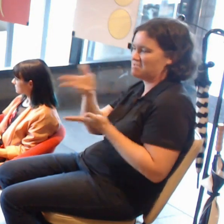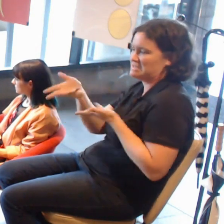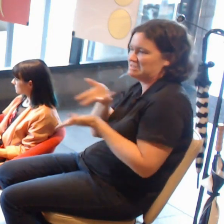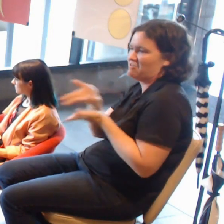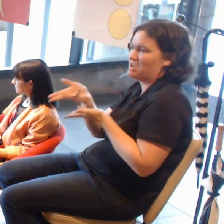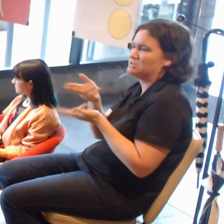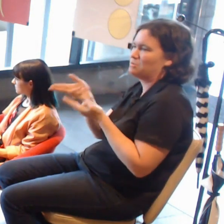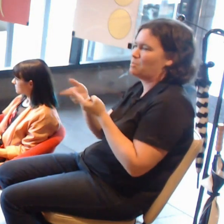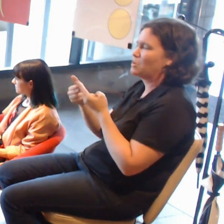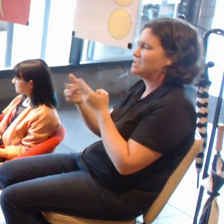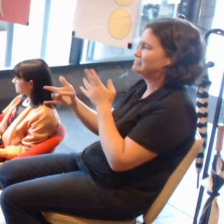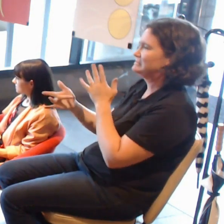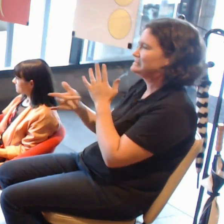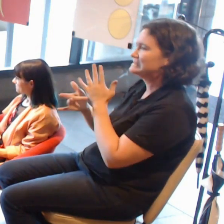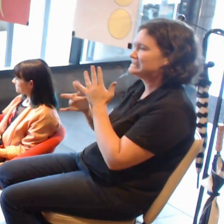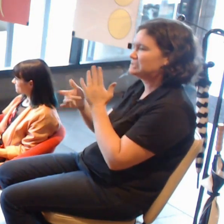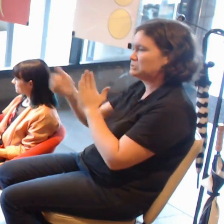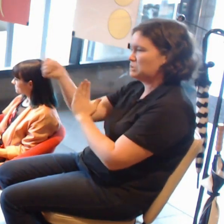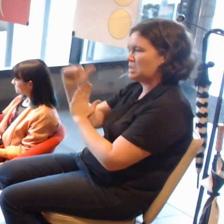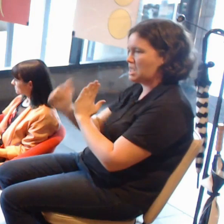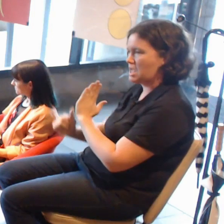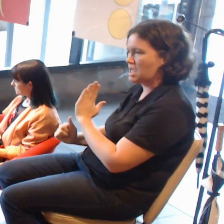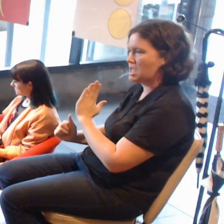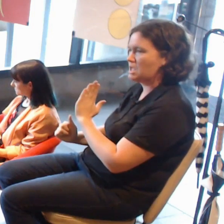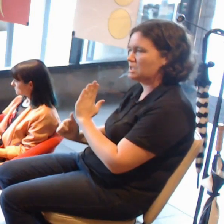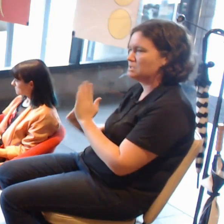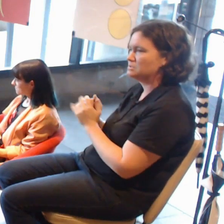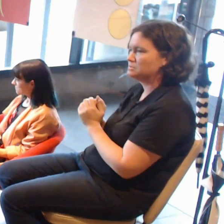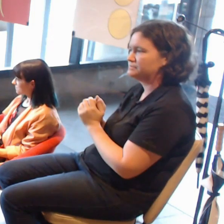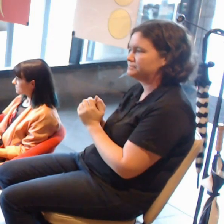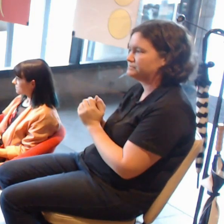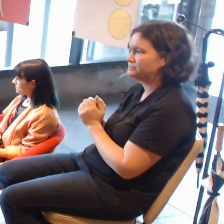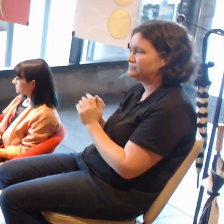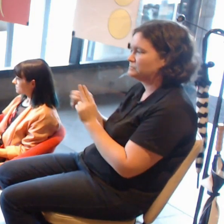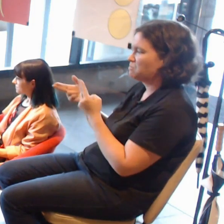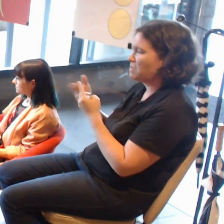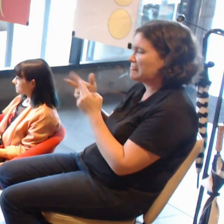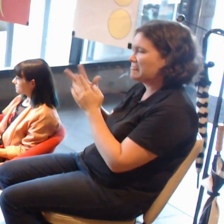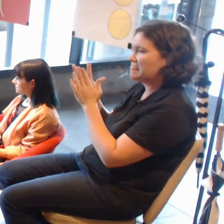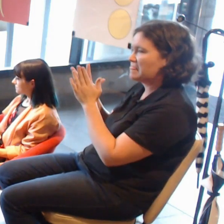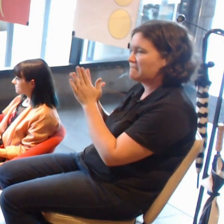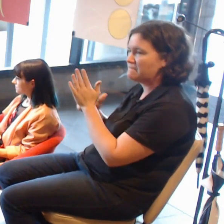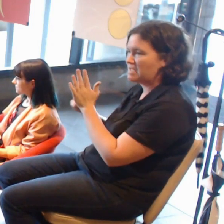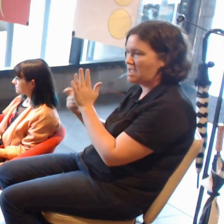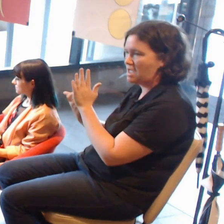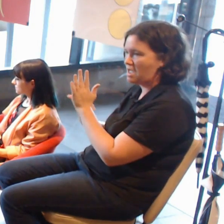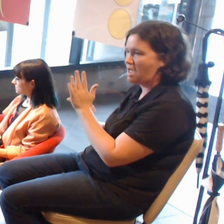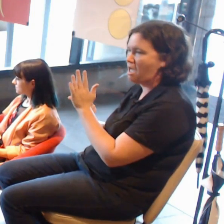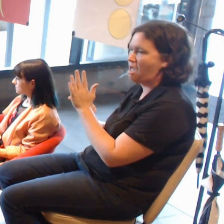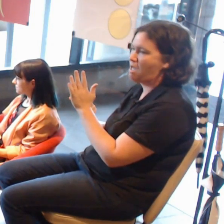specifically AR, but more open to that, and the VR work you recently showed, was that a difficult process?